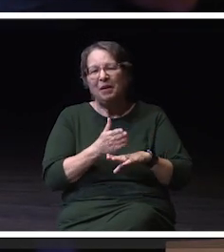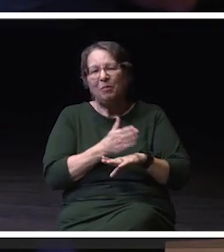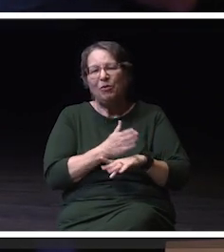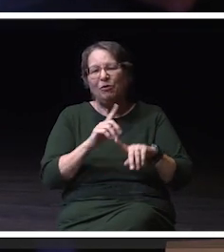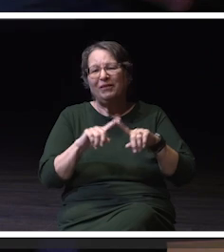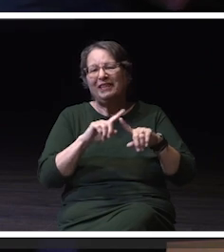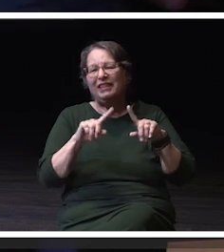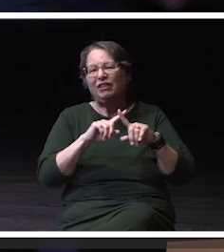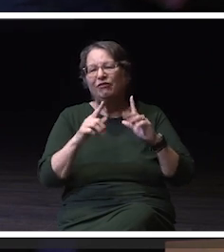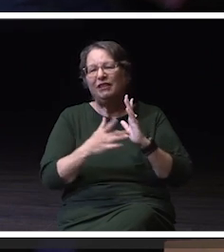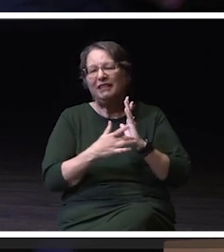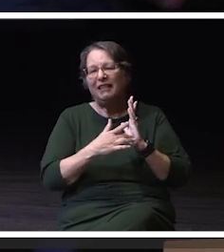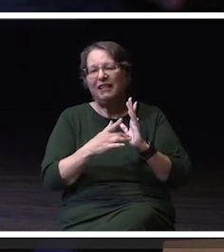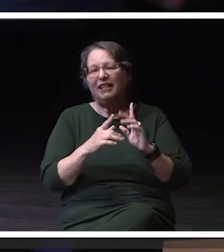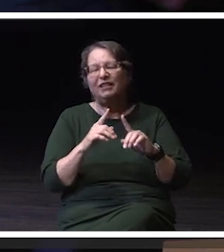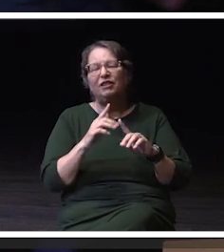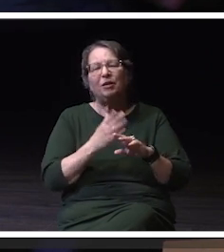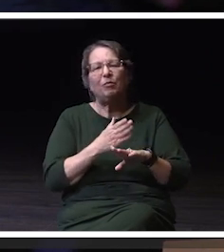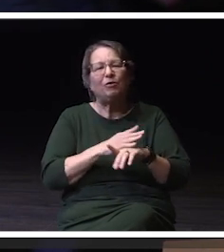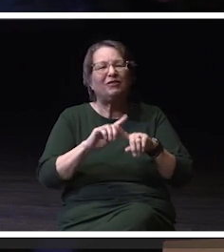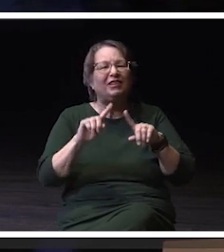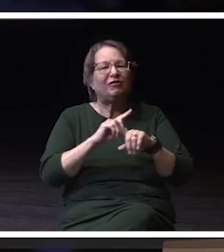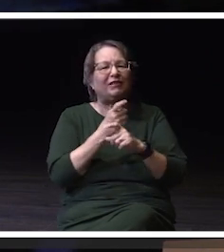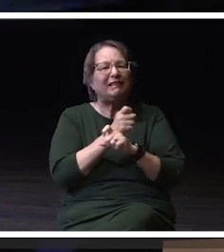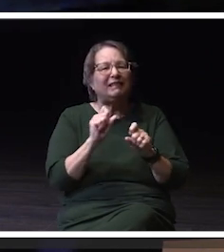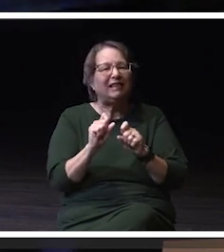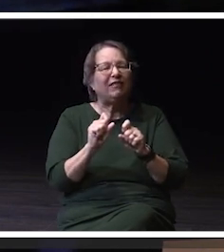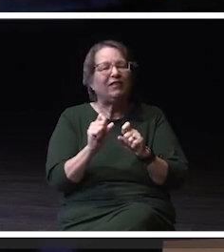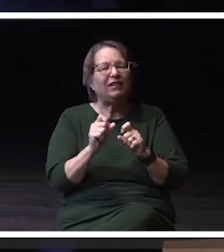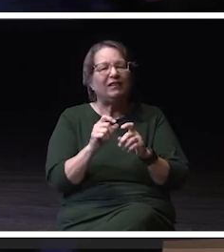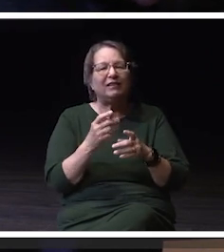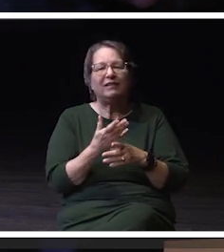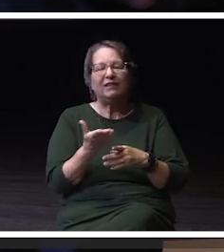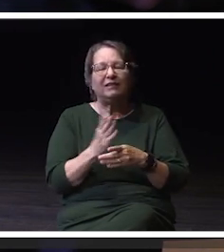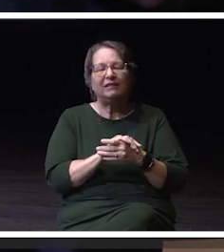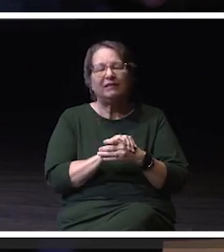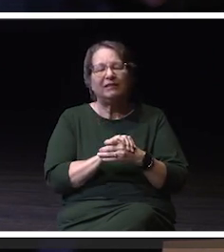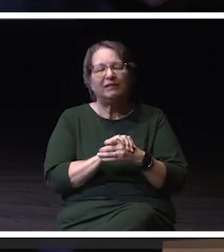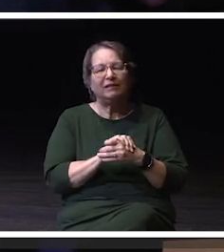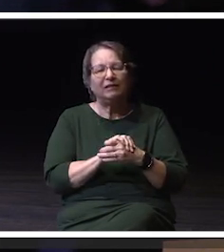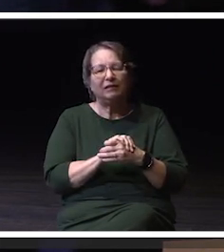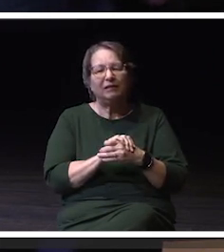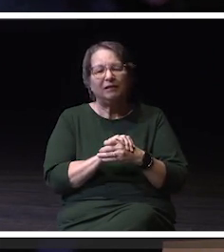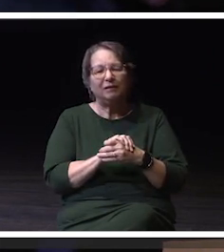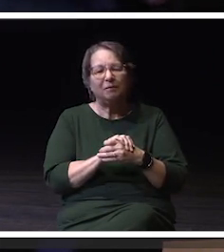safety and security measures we have on campus. We also made sure and can confirm that if anyone